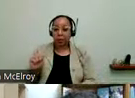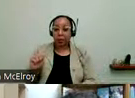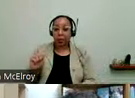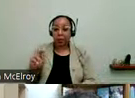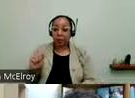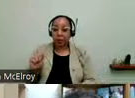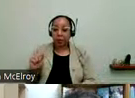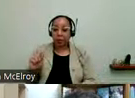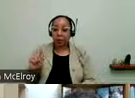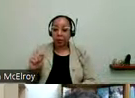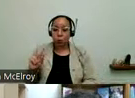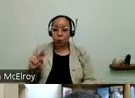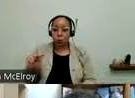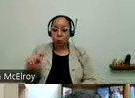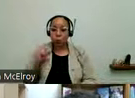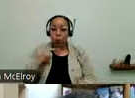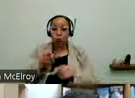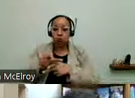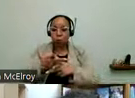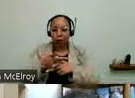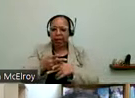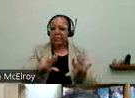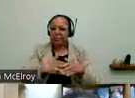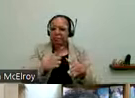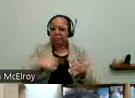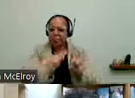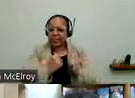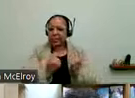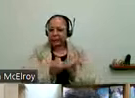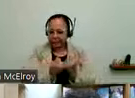a small team. And making several compliance with federal grants that we